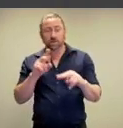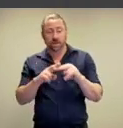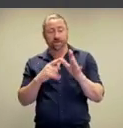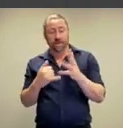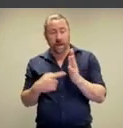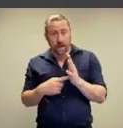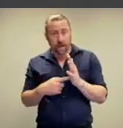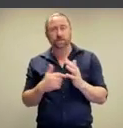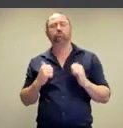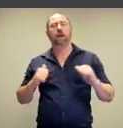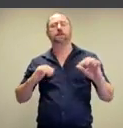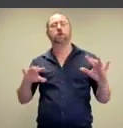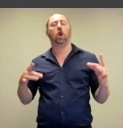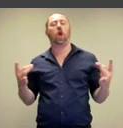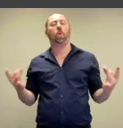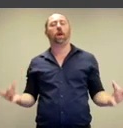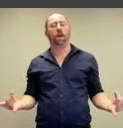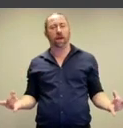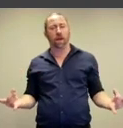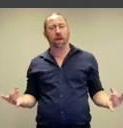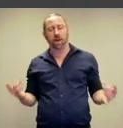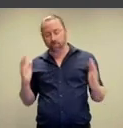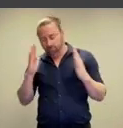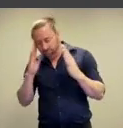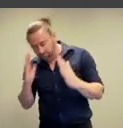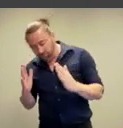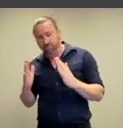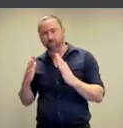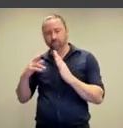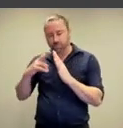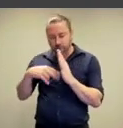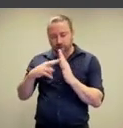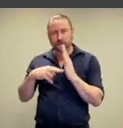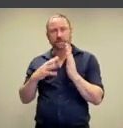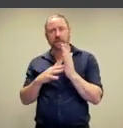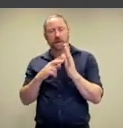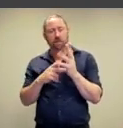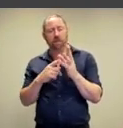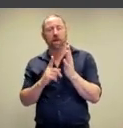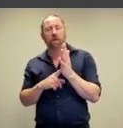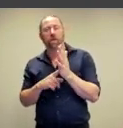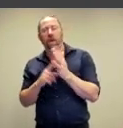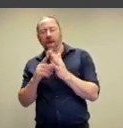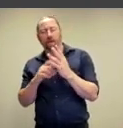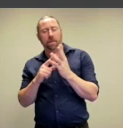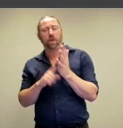in order to fast, practice yoga